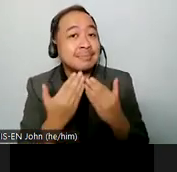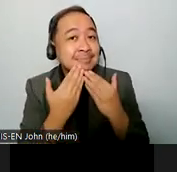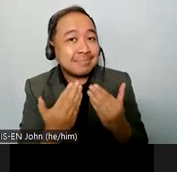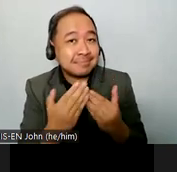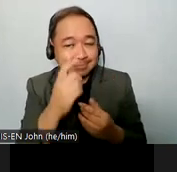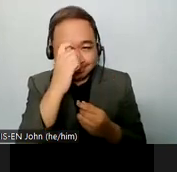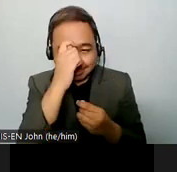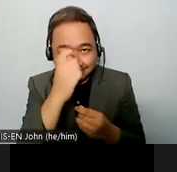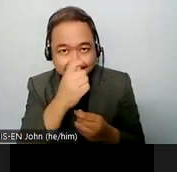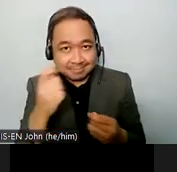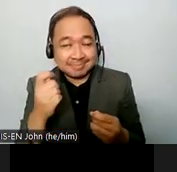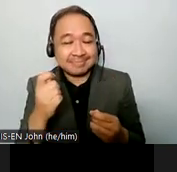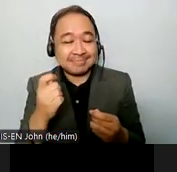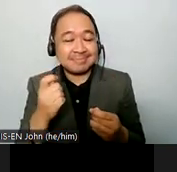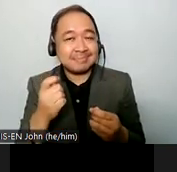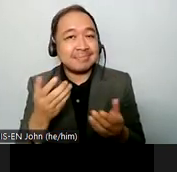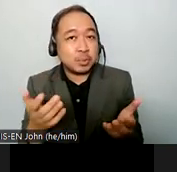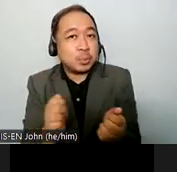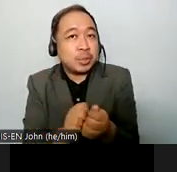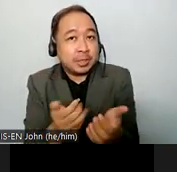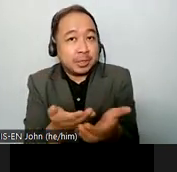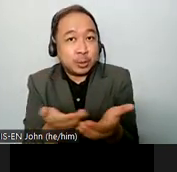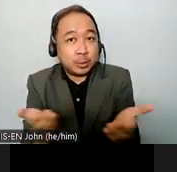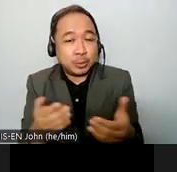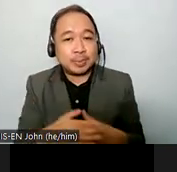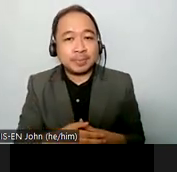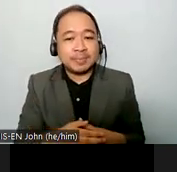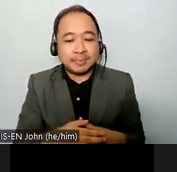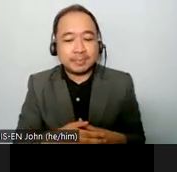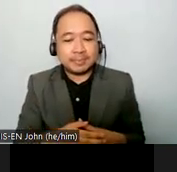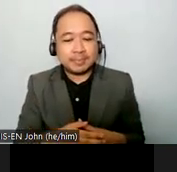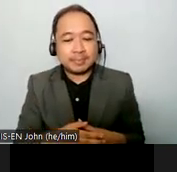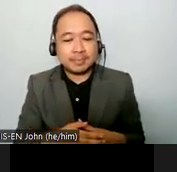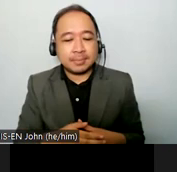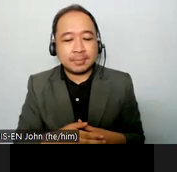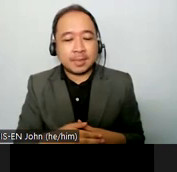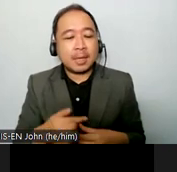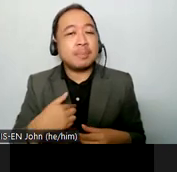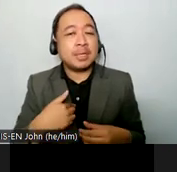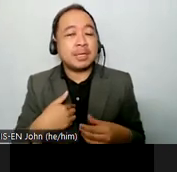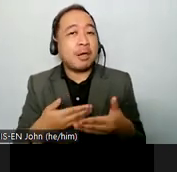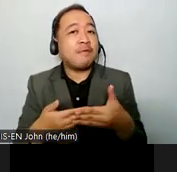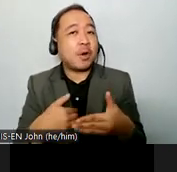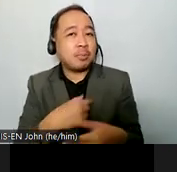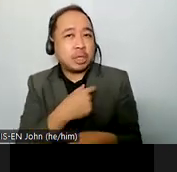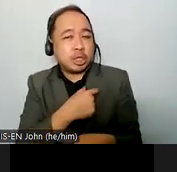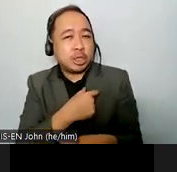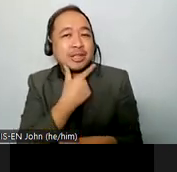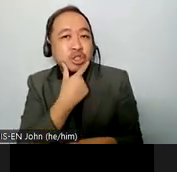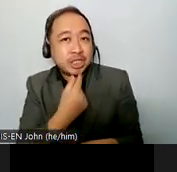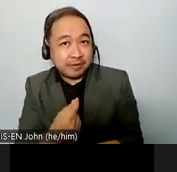from geneve uh it's an honor for me to participate uh to this in this event that you have organized